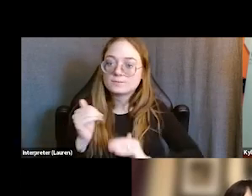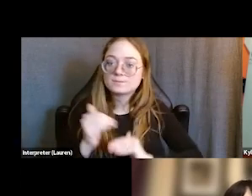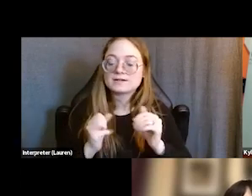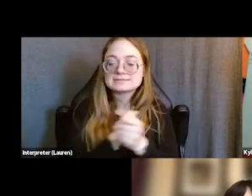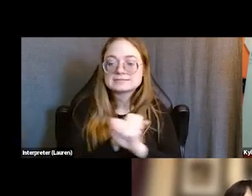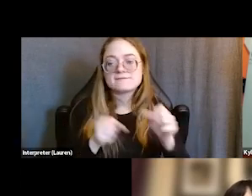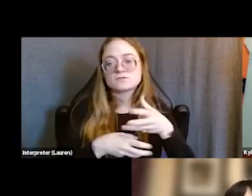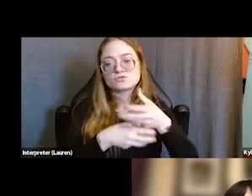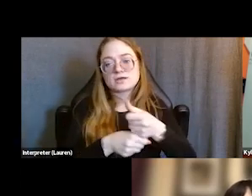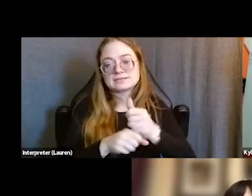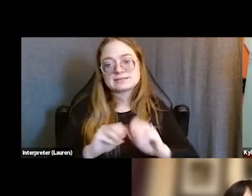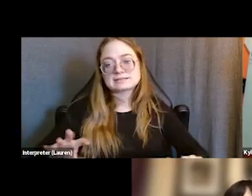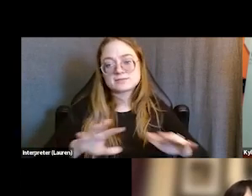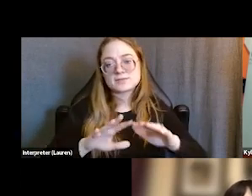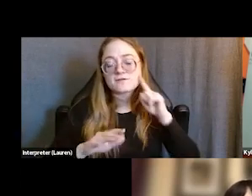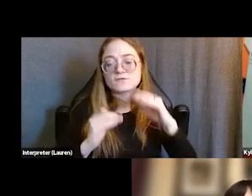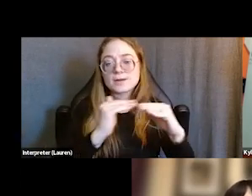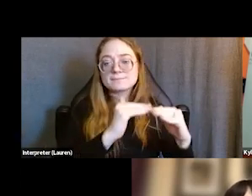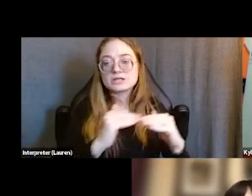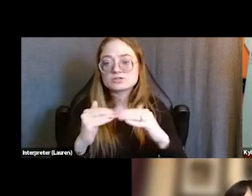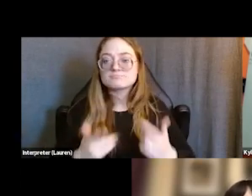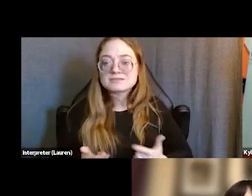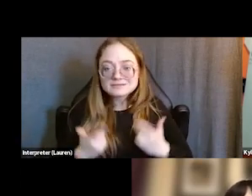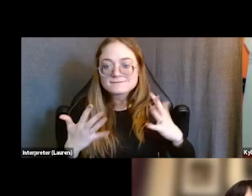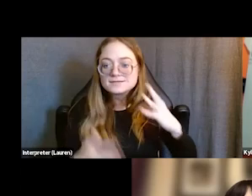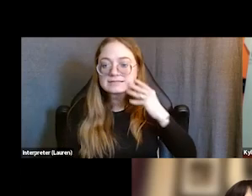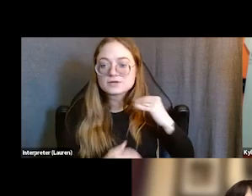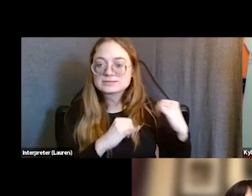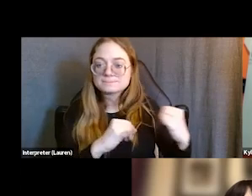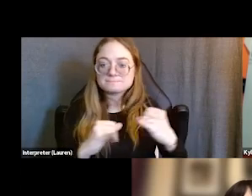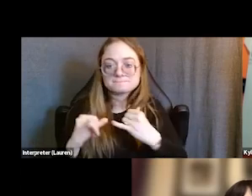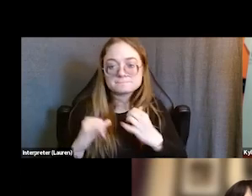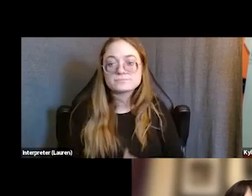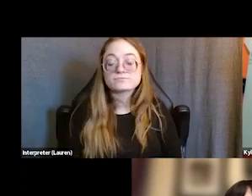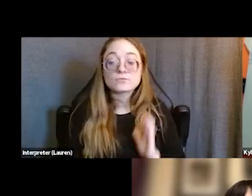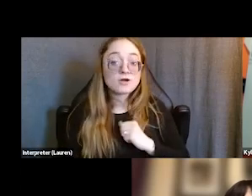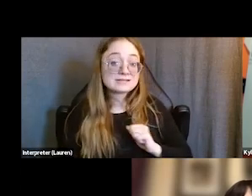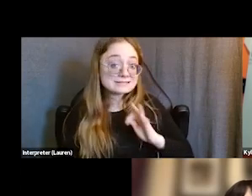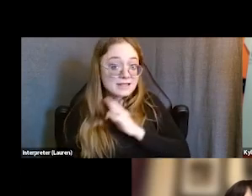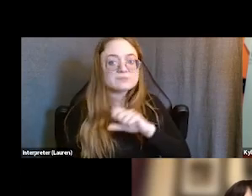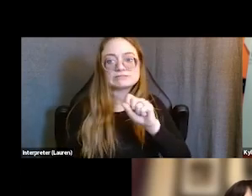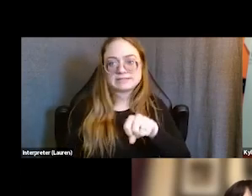for peers with lived experiences to talk to one another. So despite the fact that our staff also happened to be formally incarcerated,